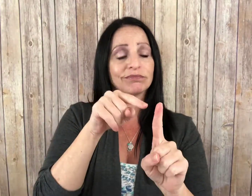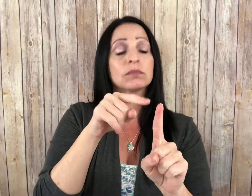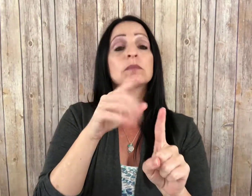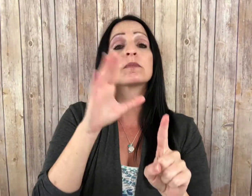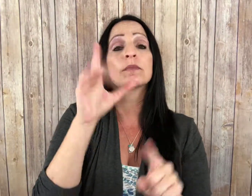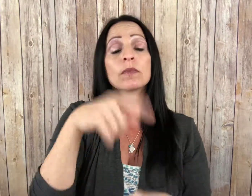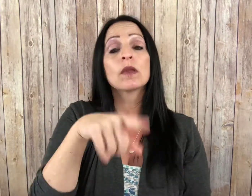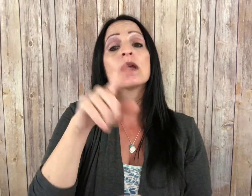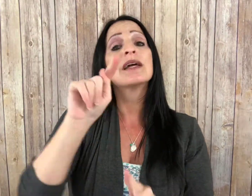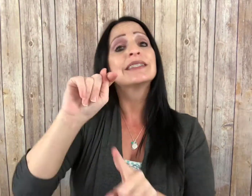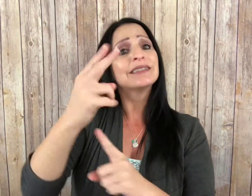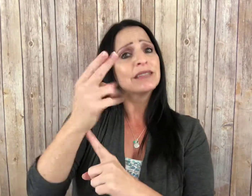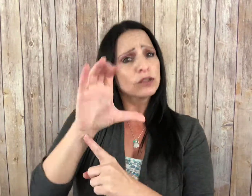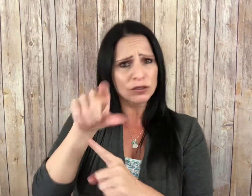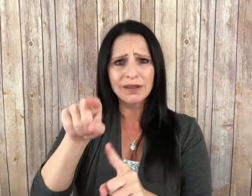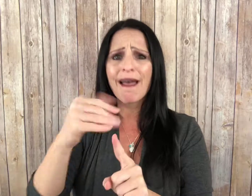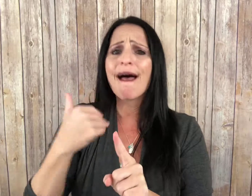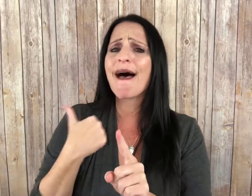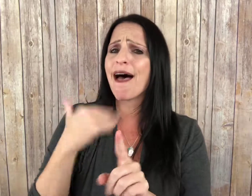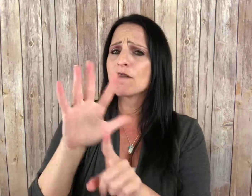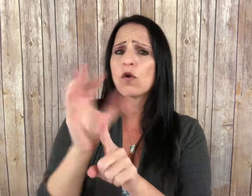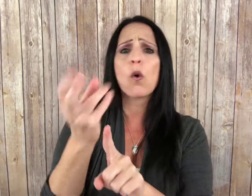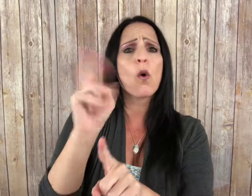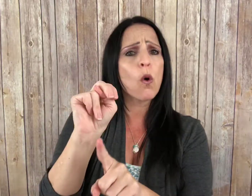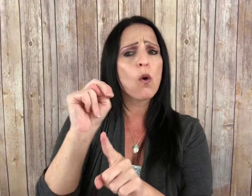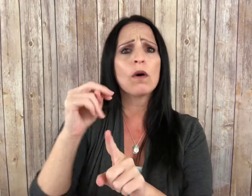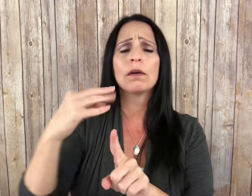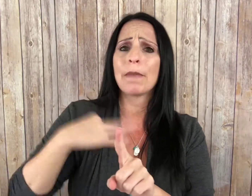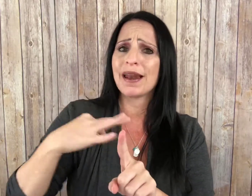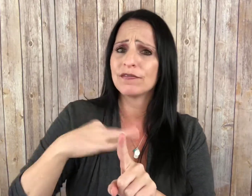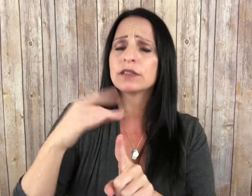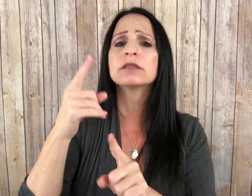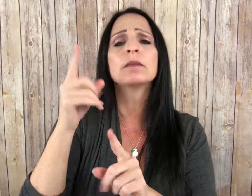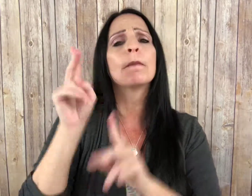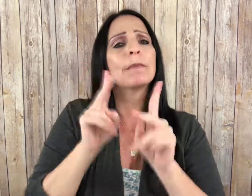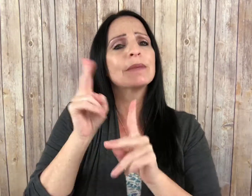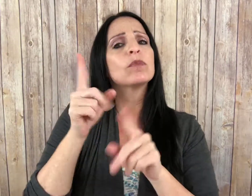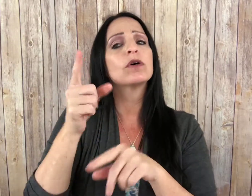THC has its own health benefits as well.